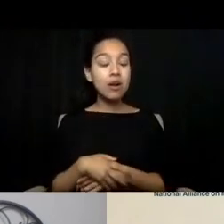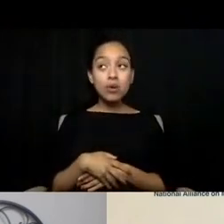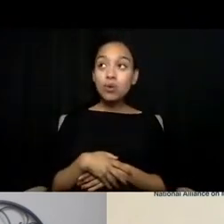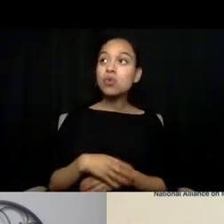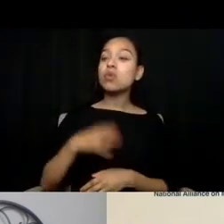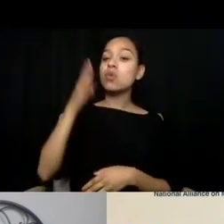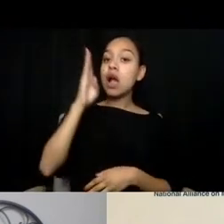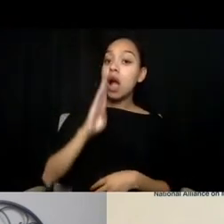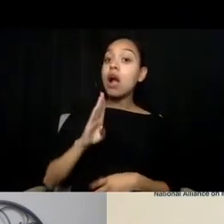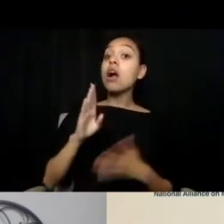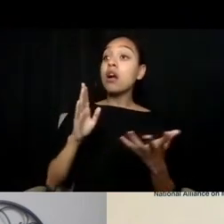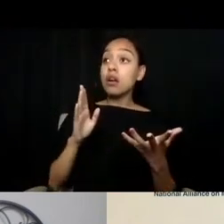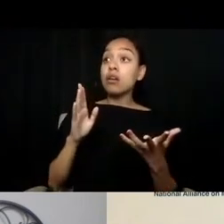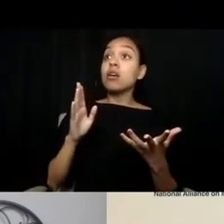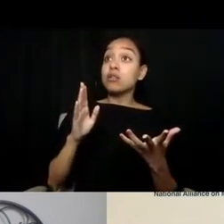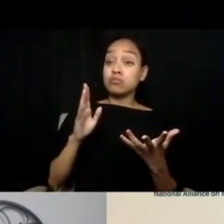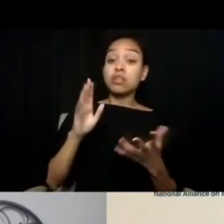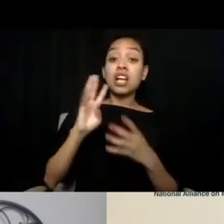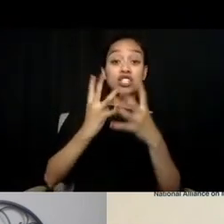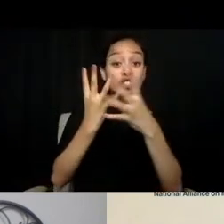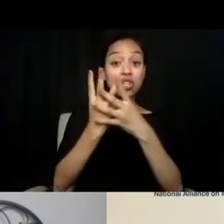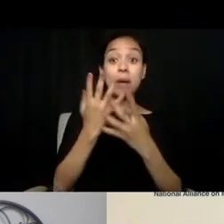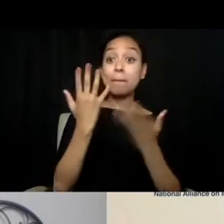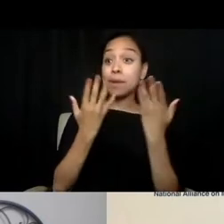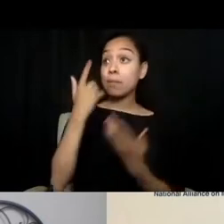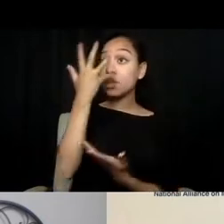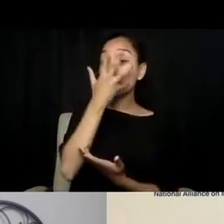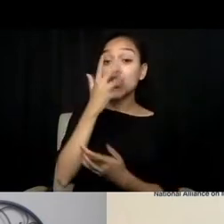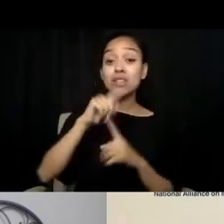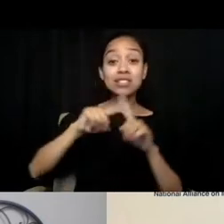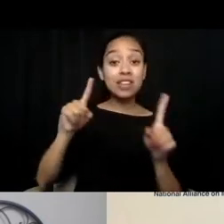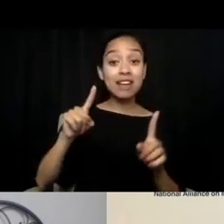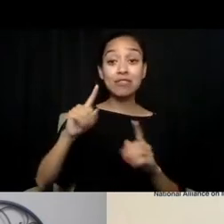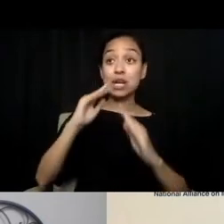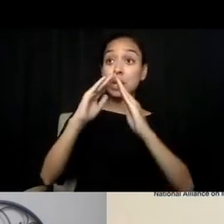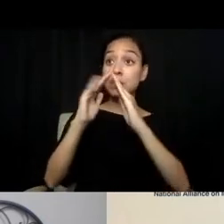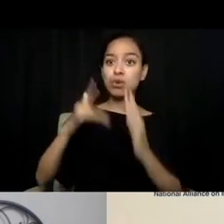Our communities will feel different. The level of trust will go up,